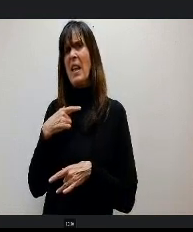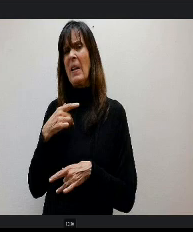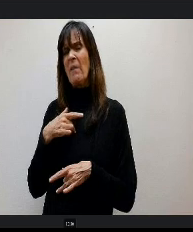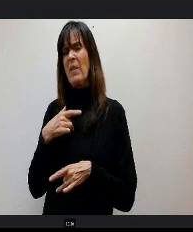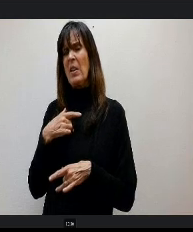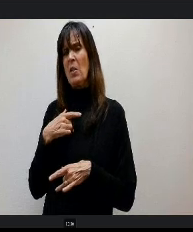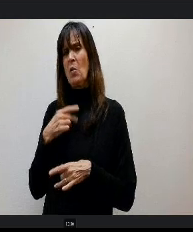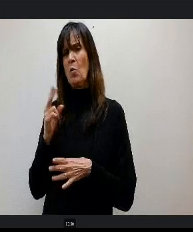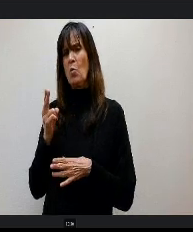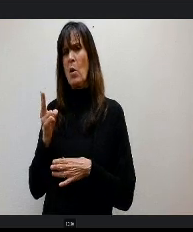f possible, I'd love for.